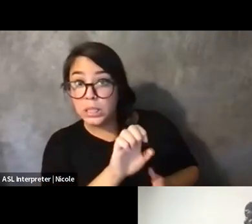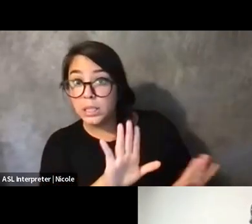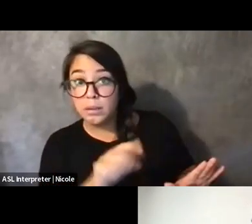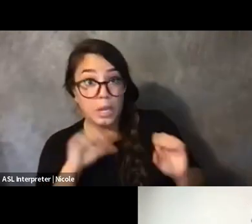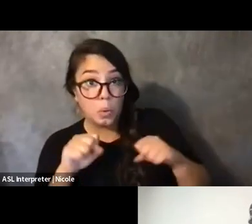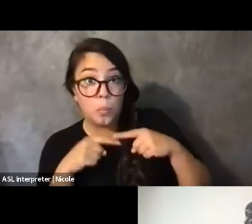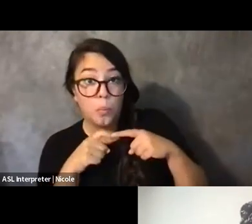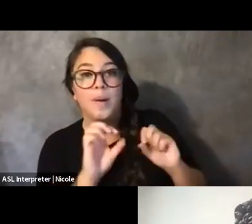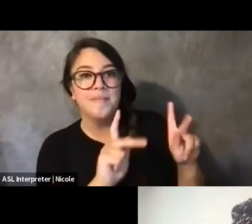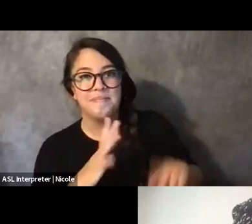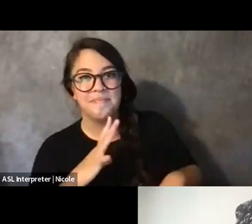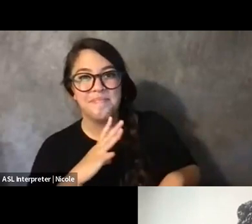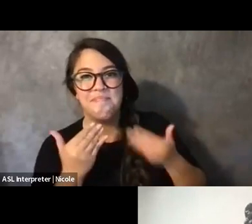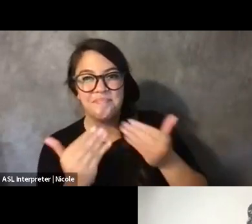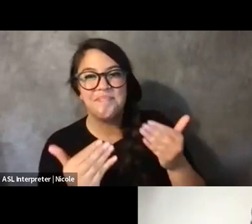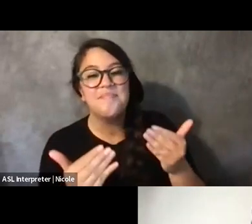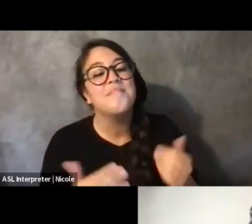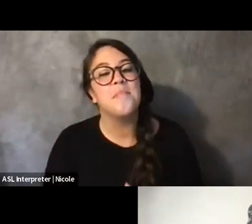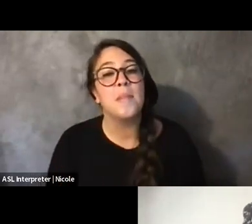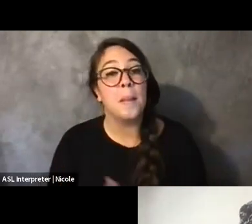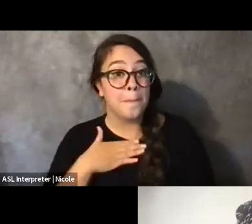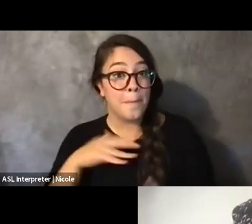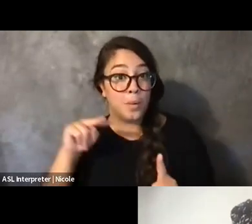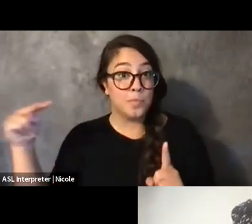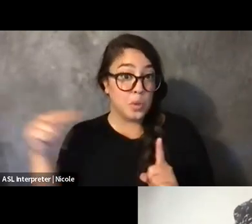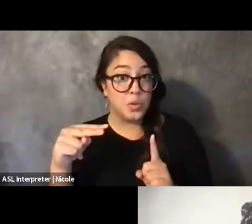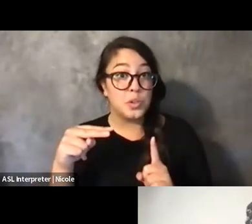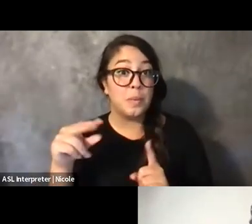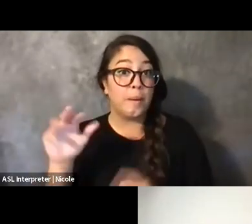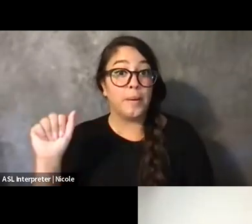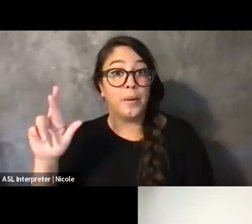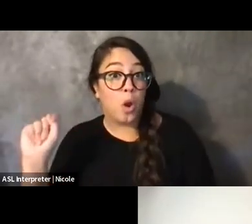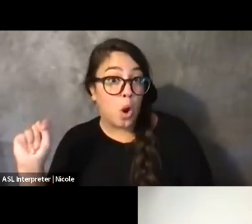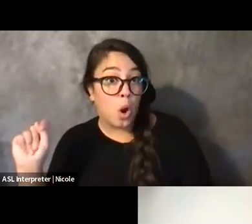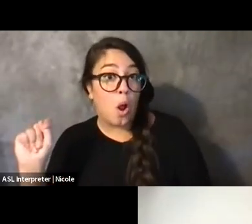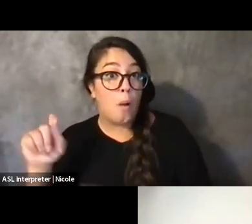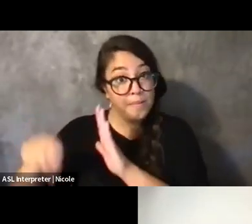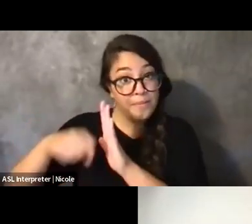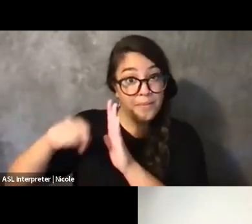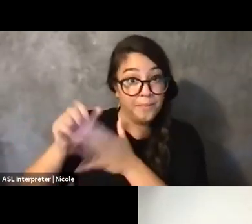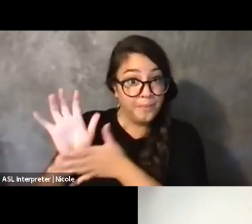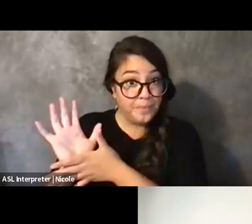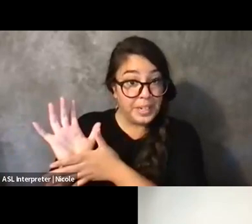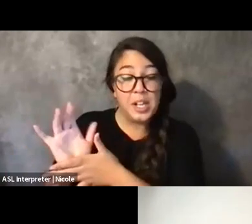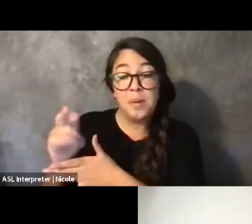OK. I can speak from the perspective, I think, of art and film. I found that what helps me is kind of looking --